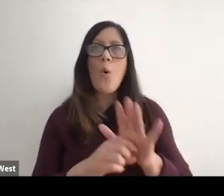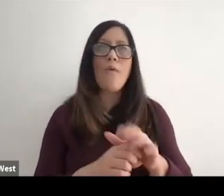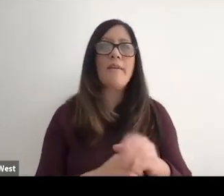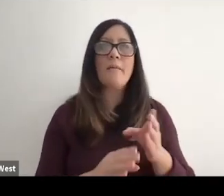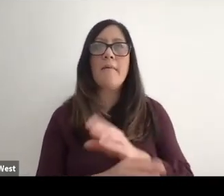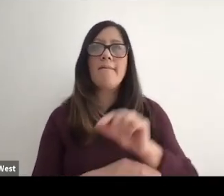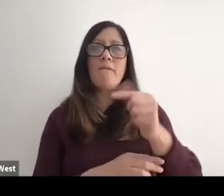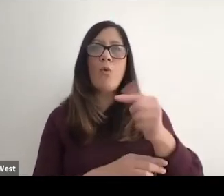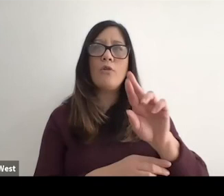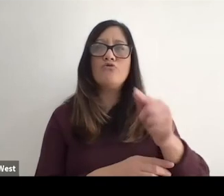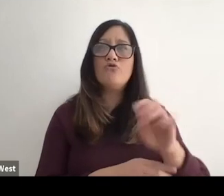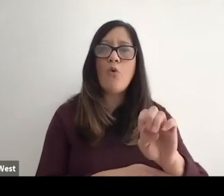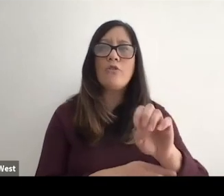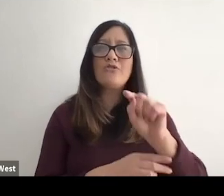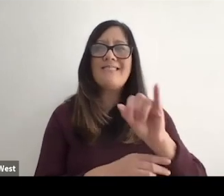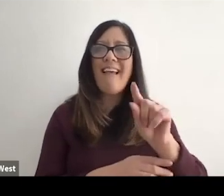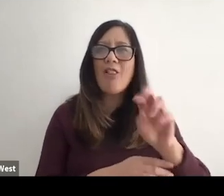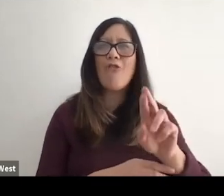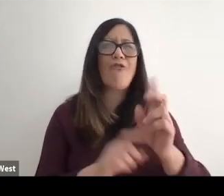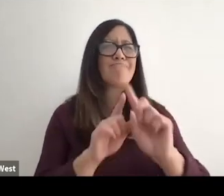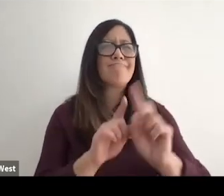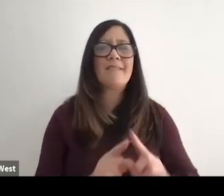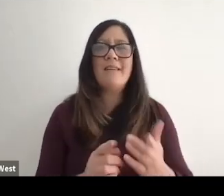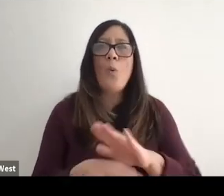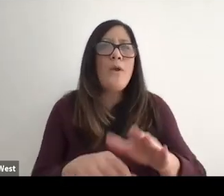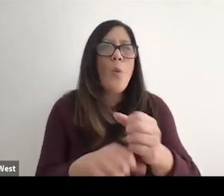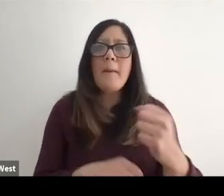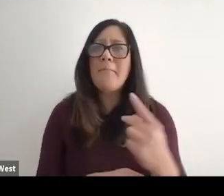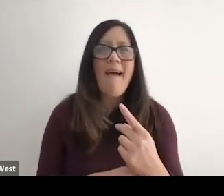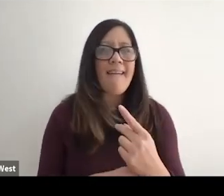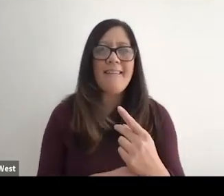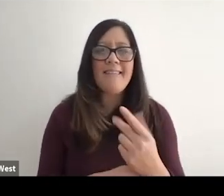back kind of pre George Floyd we don't get back Brown detail we don't get back.